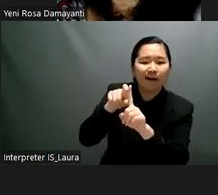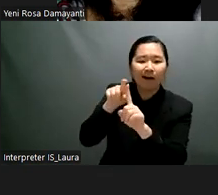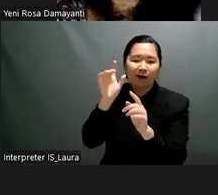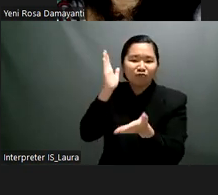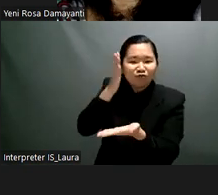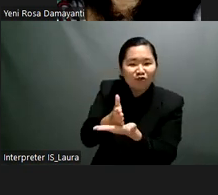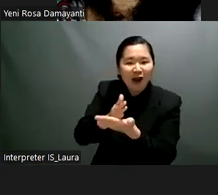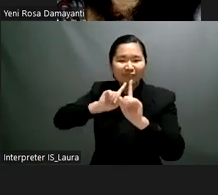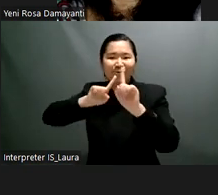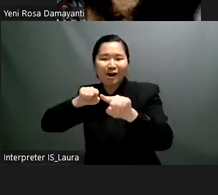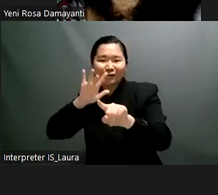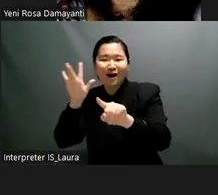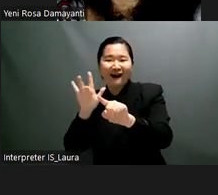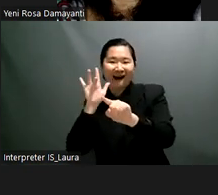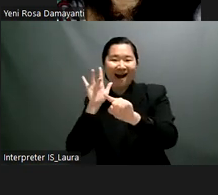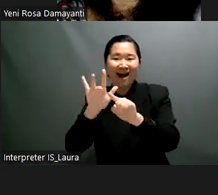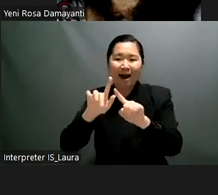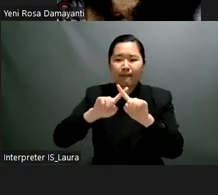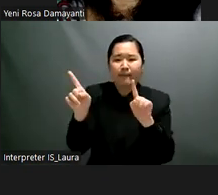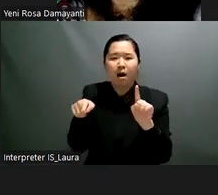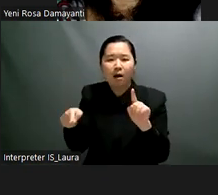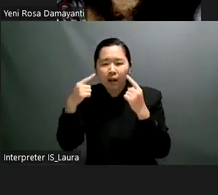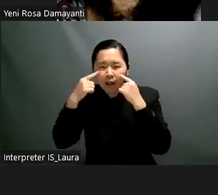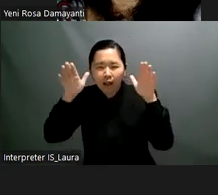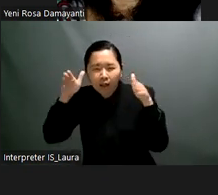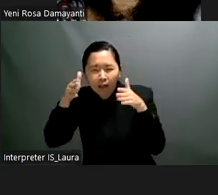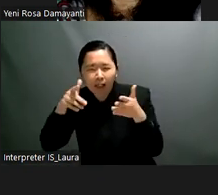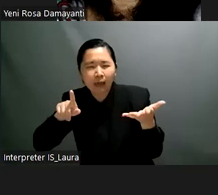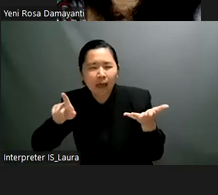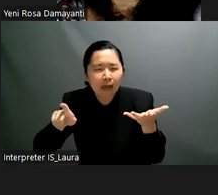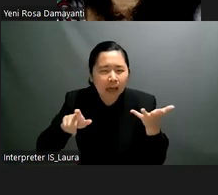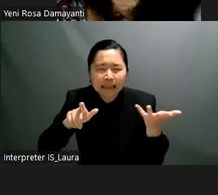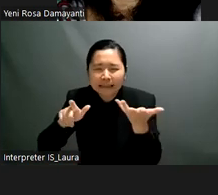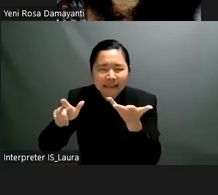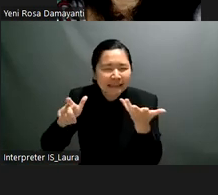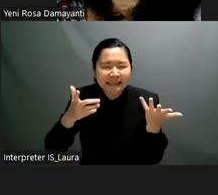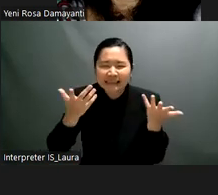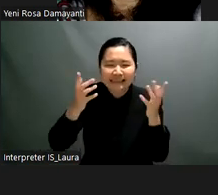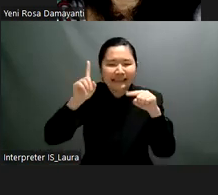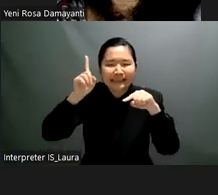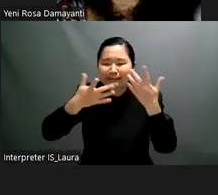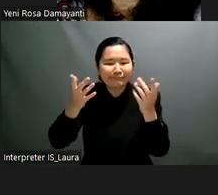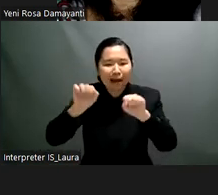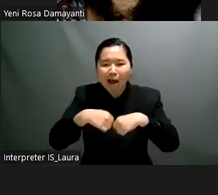that the quiz could generate among participants no doubt situations as described above will impact